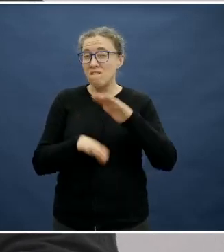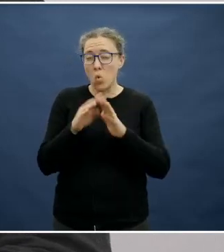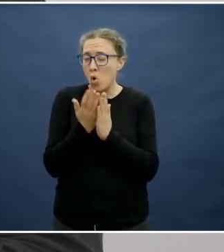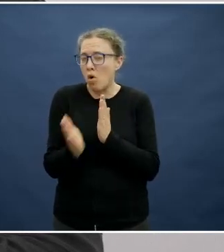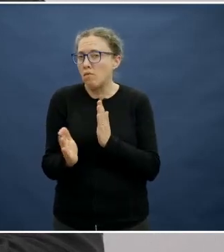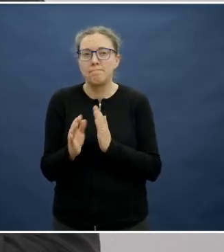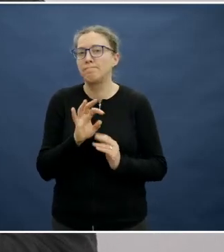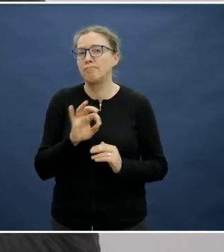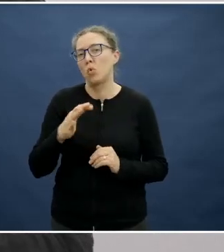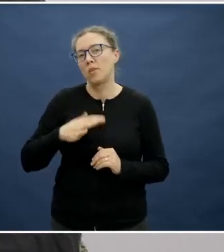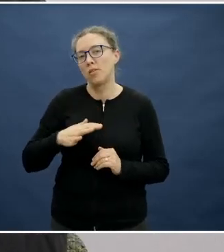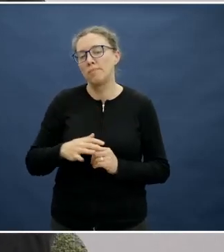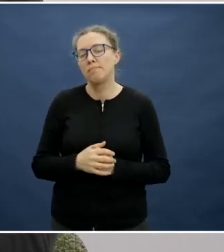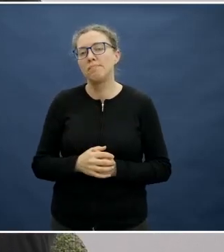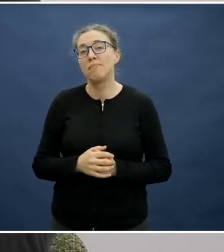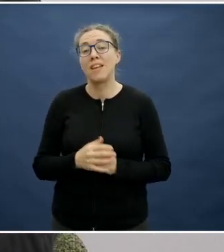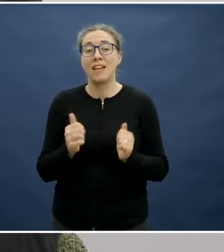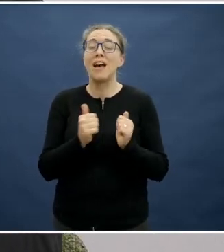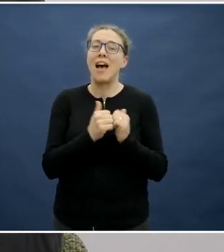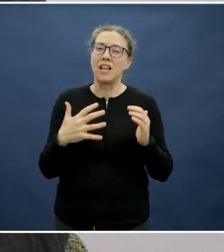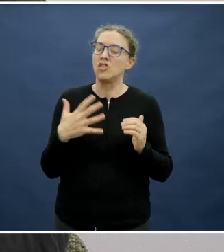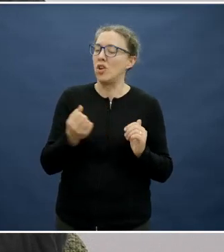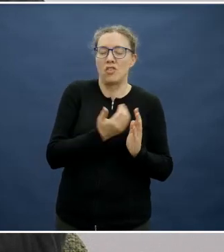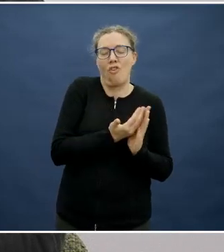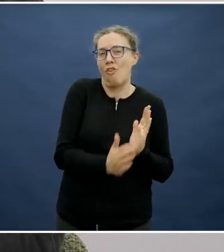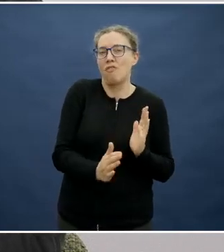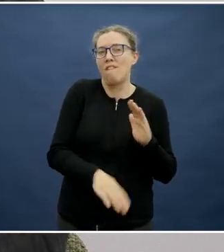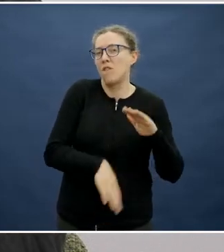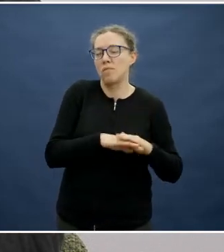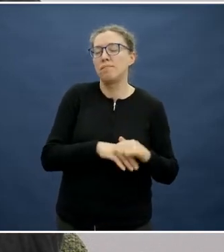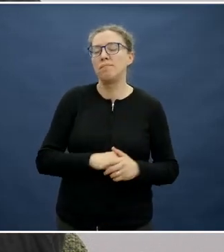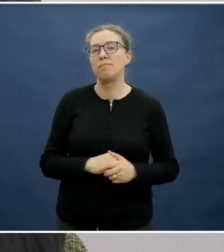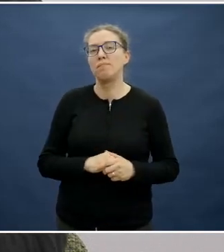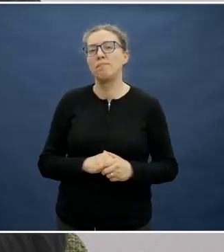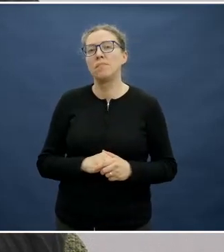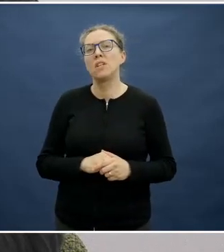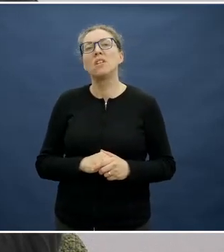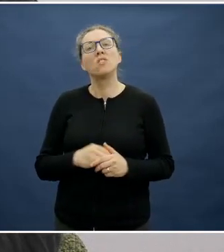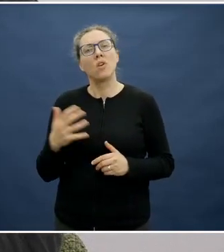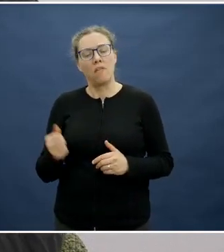But then say this is the food that I can or the food group that I need to limit and these are some appropriate substitutes as well.